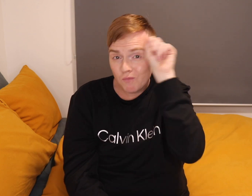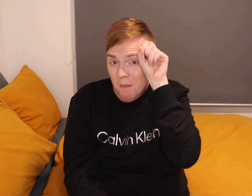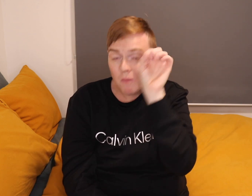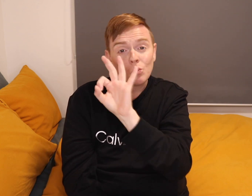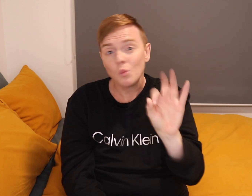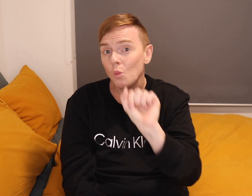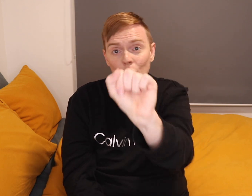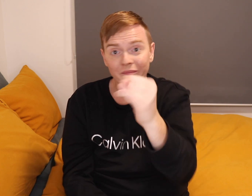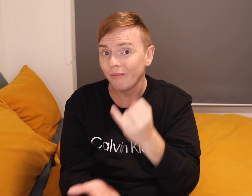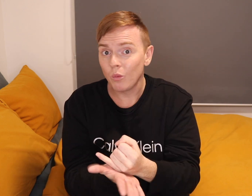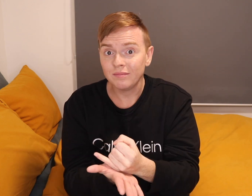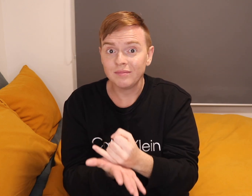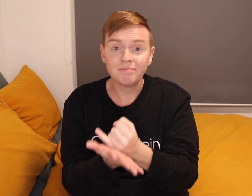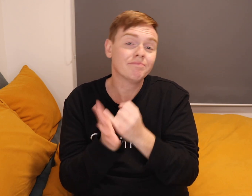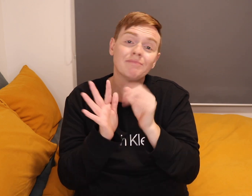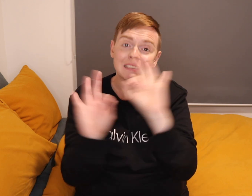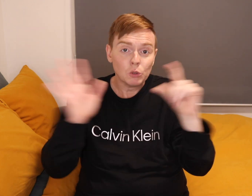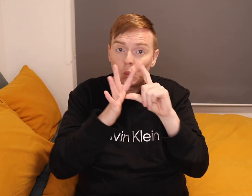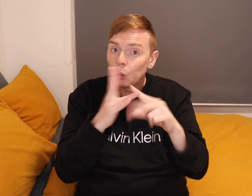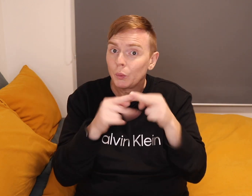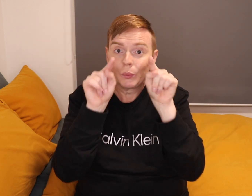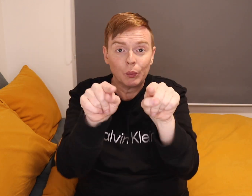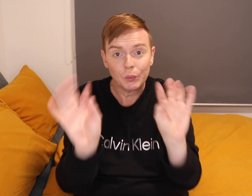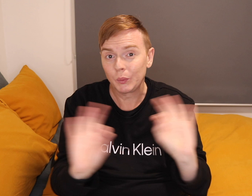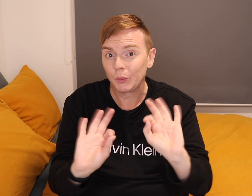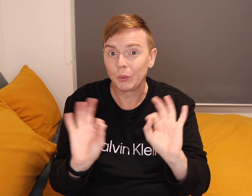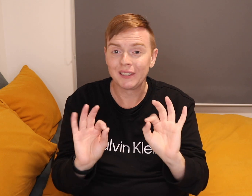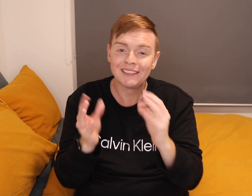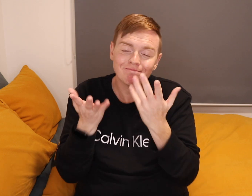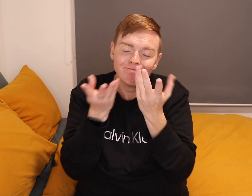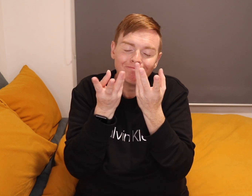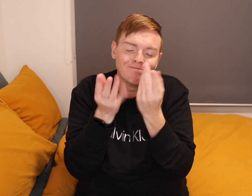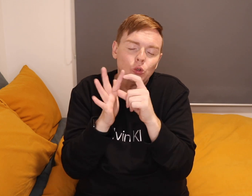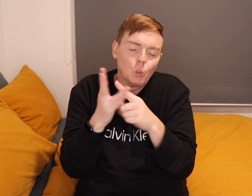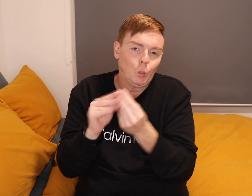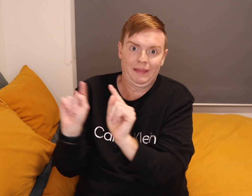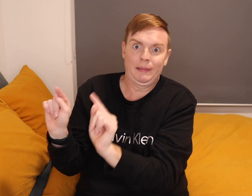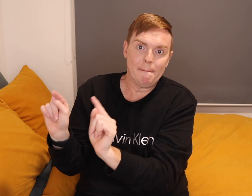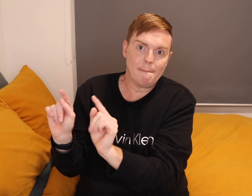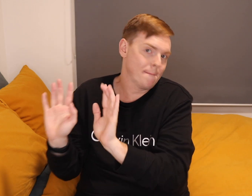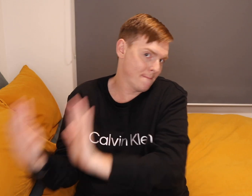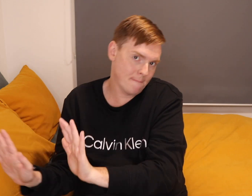Remember it has nothing to do with you. It has more something to do with them not you.